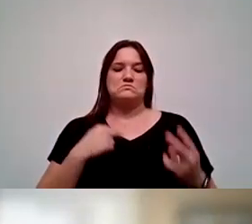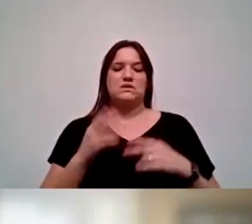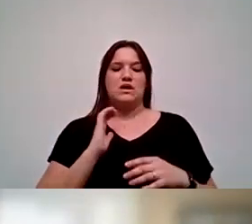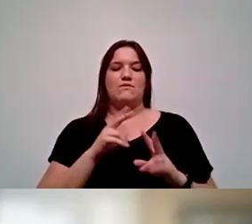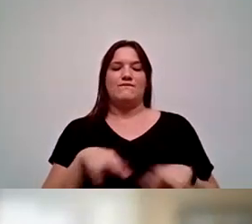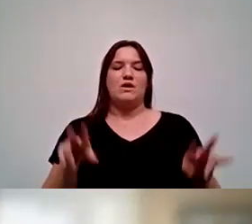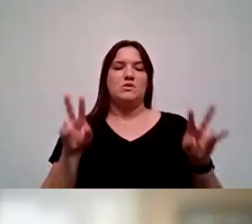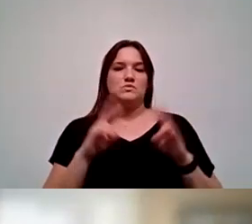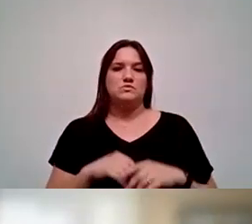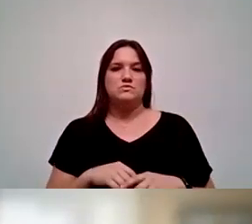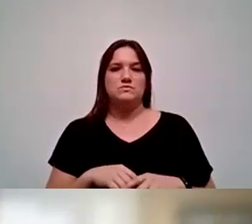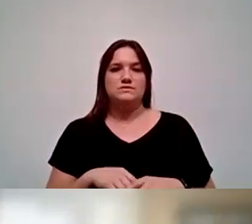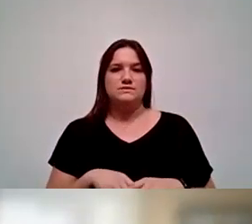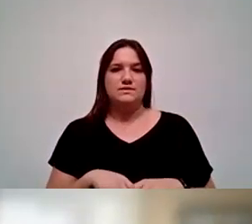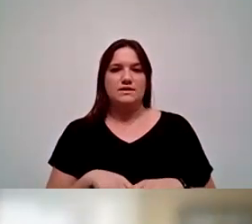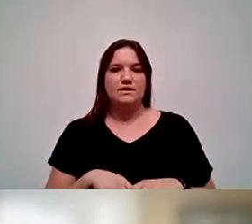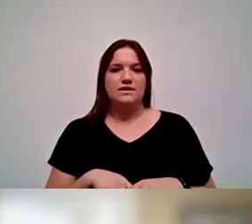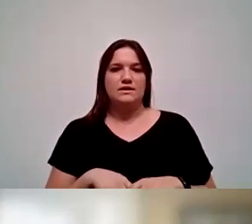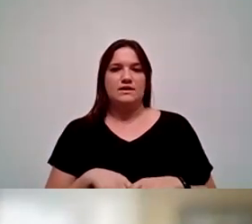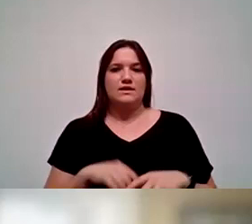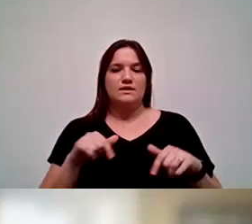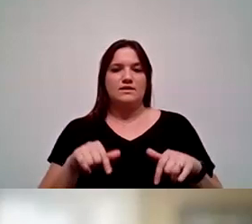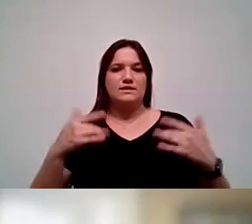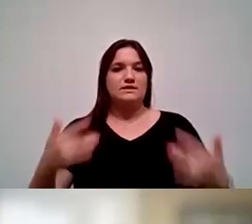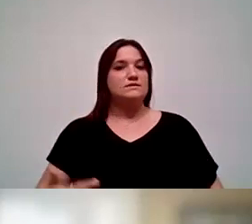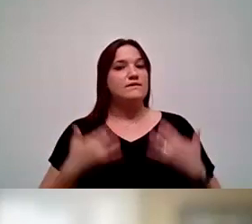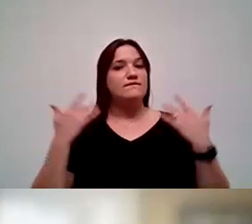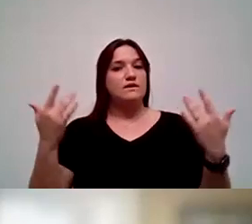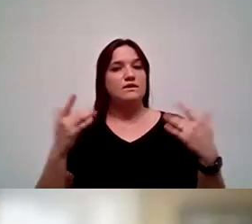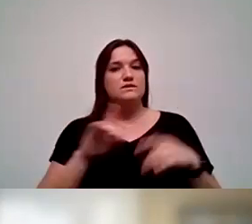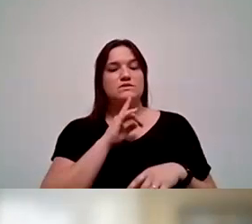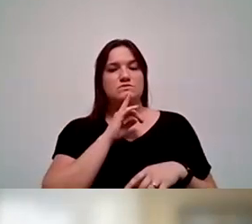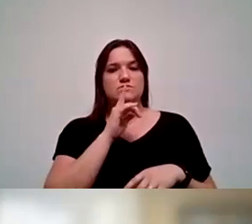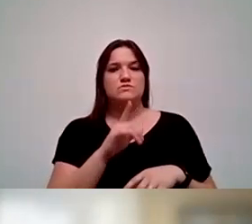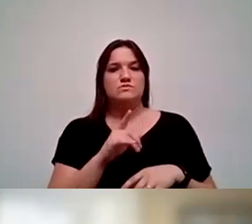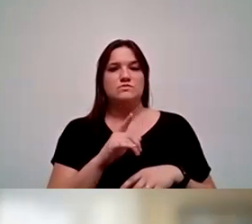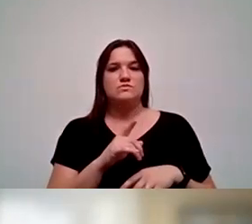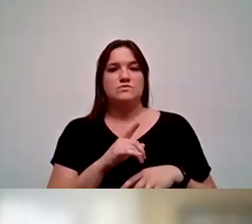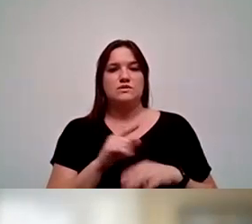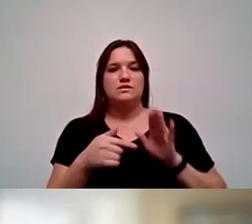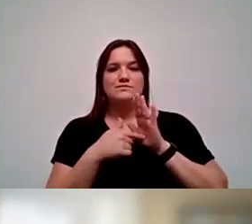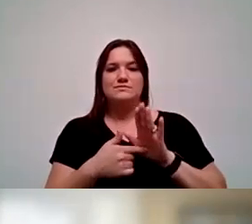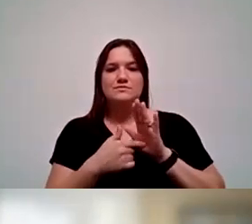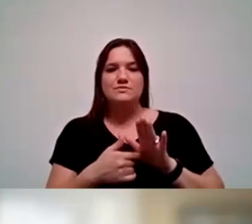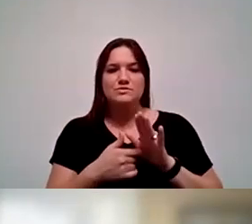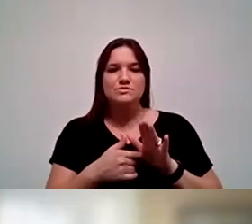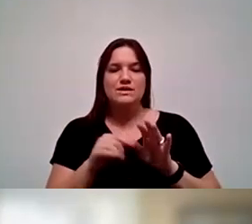And I think this very event is really a demonstration of those values in terms of